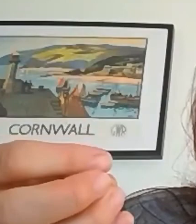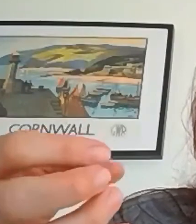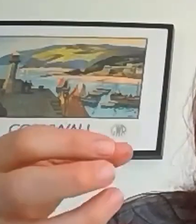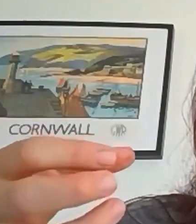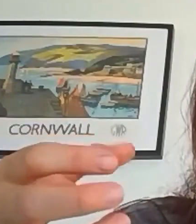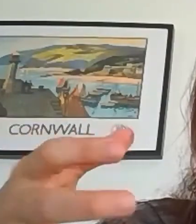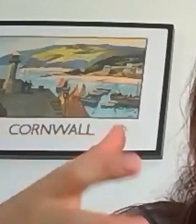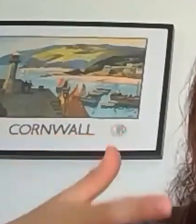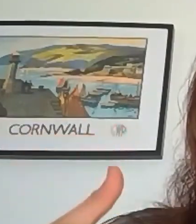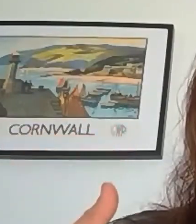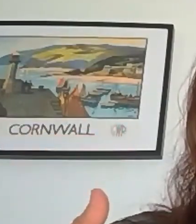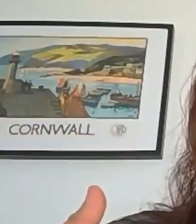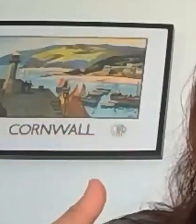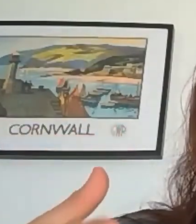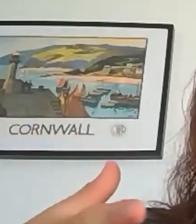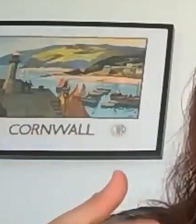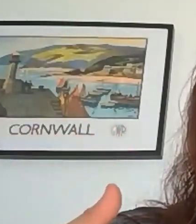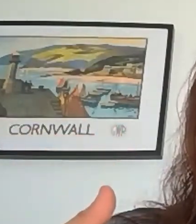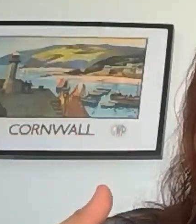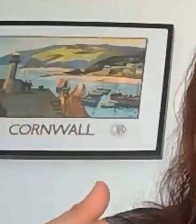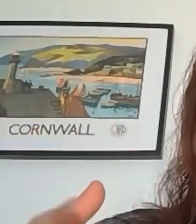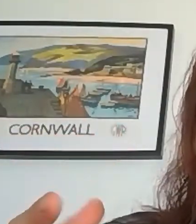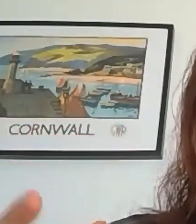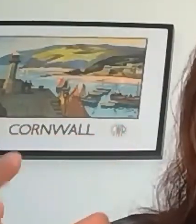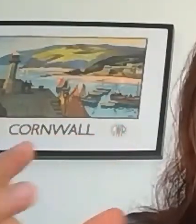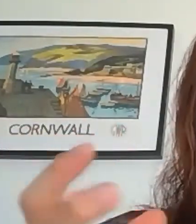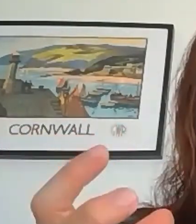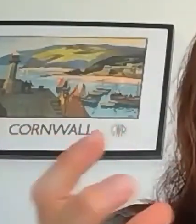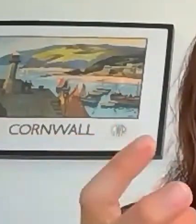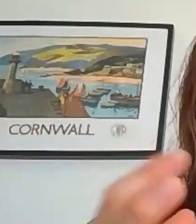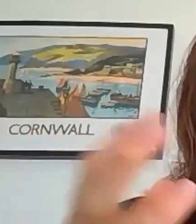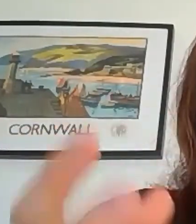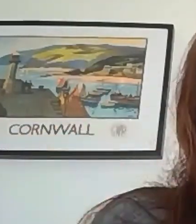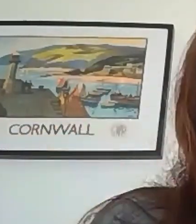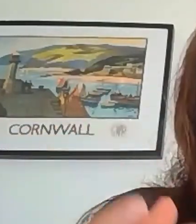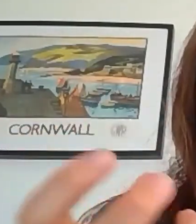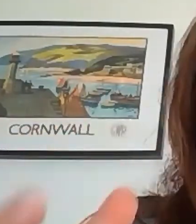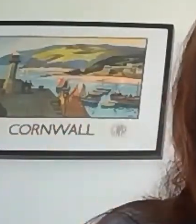to bring people into a new space